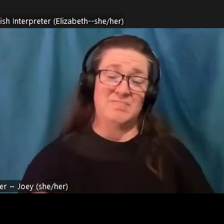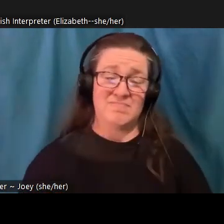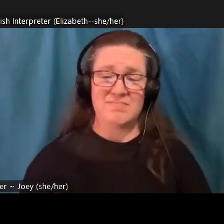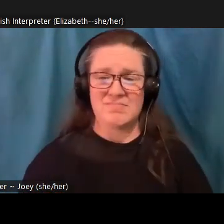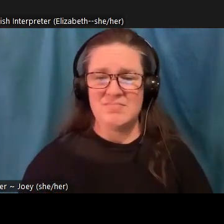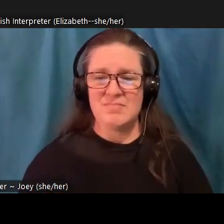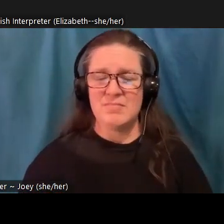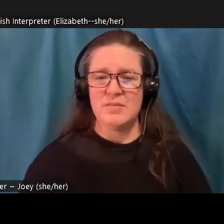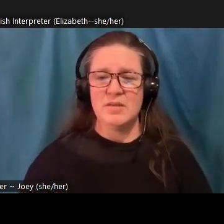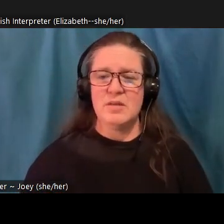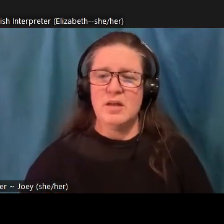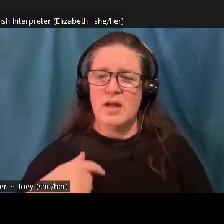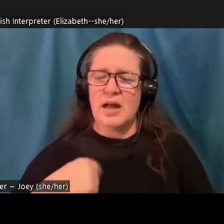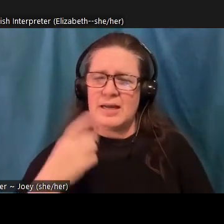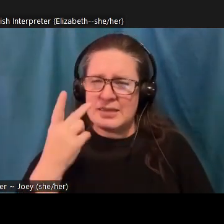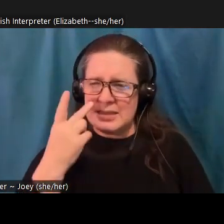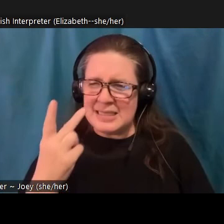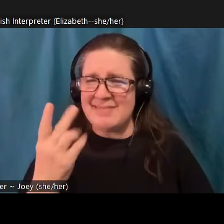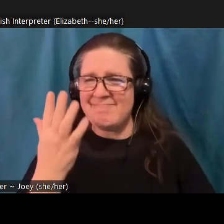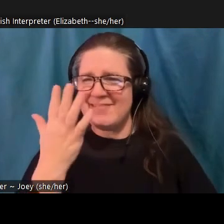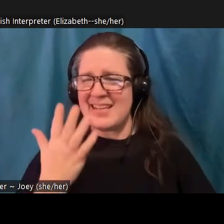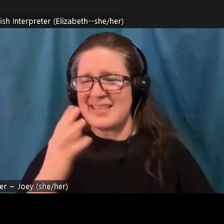see sadly, Joel, we are at time, so I think we are going to have